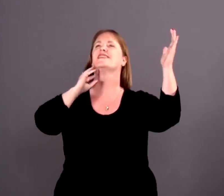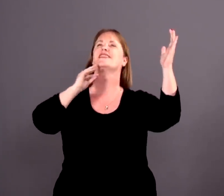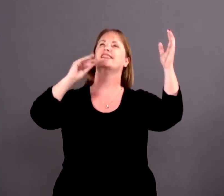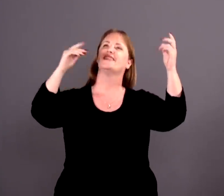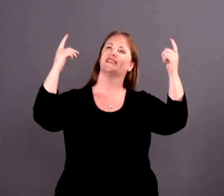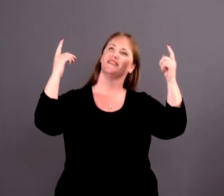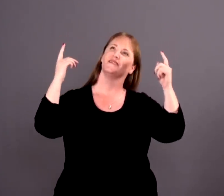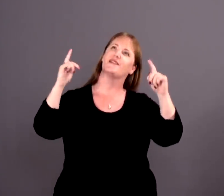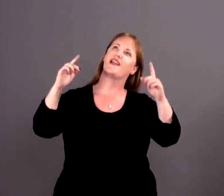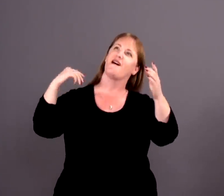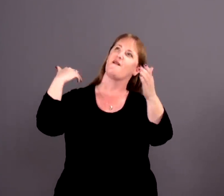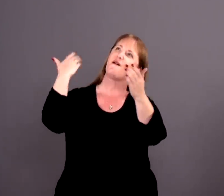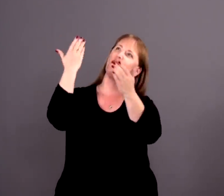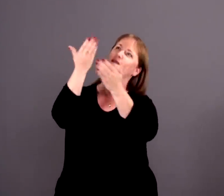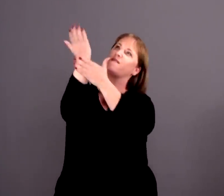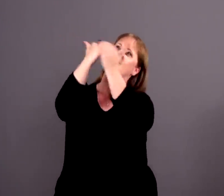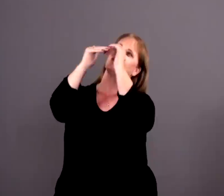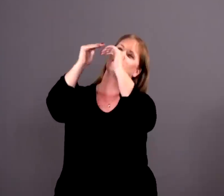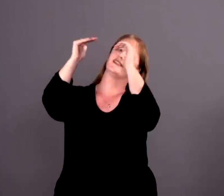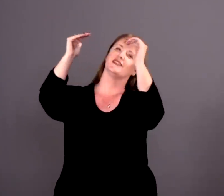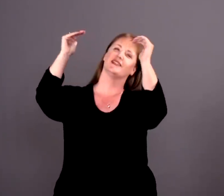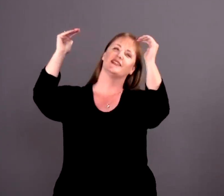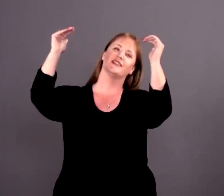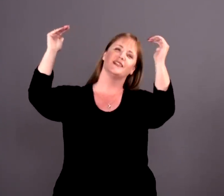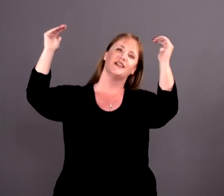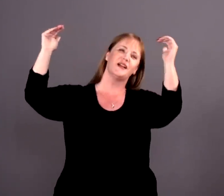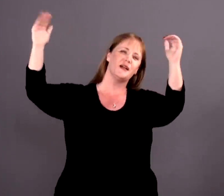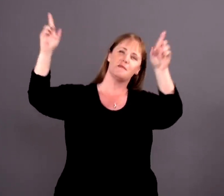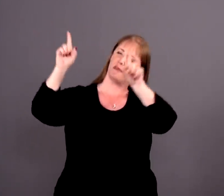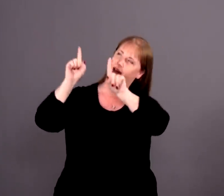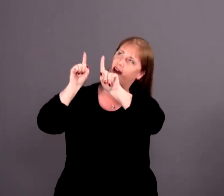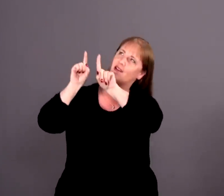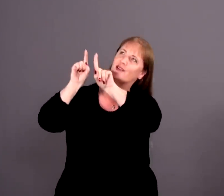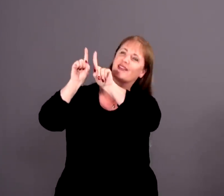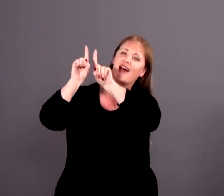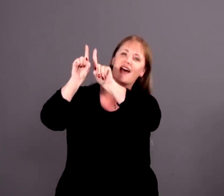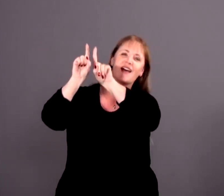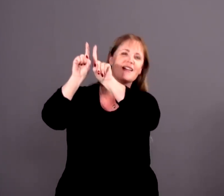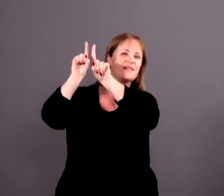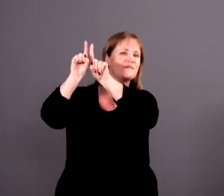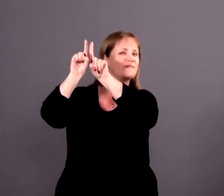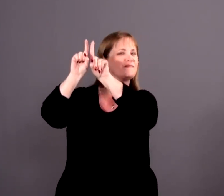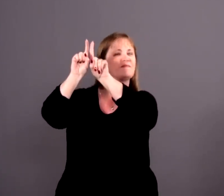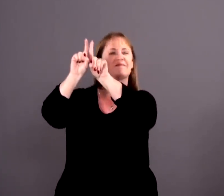When I walk by your side